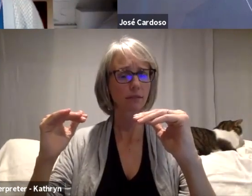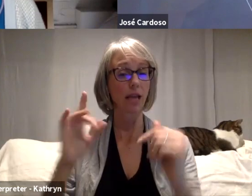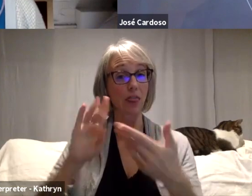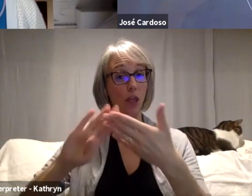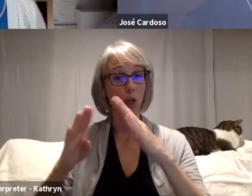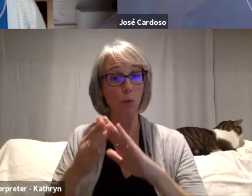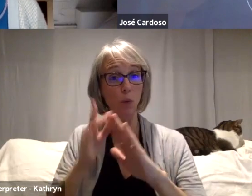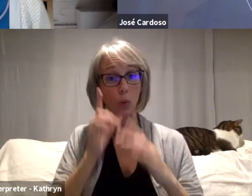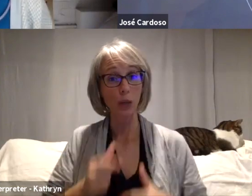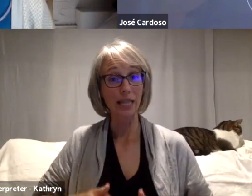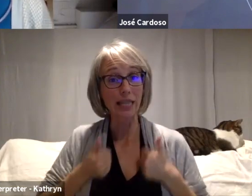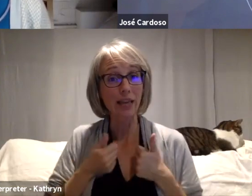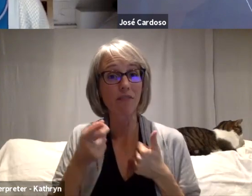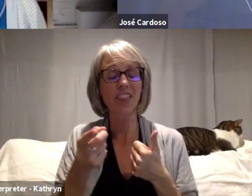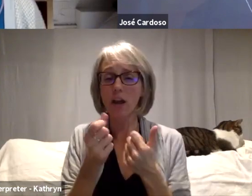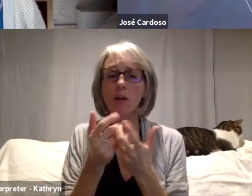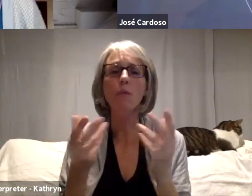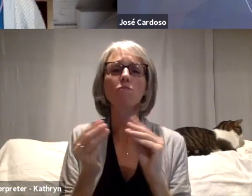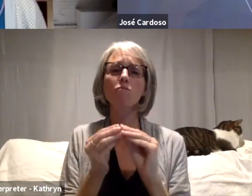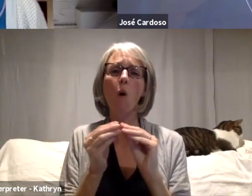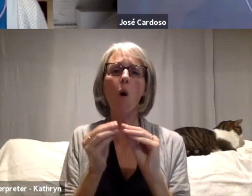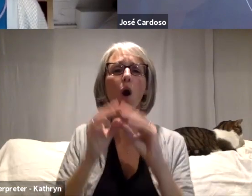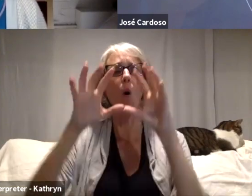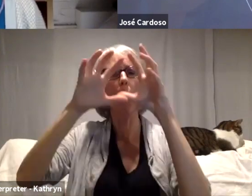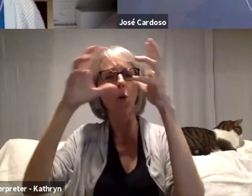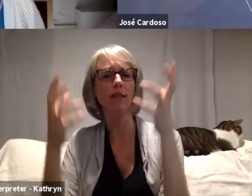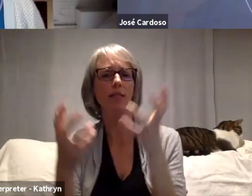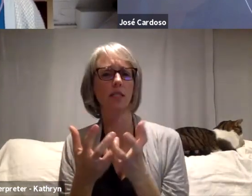And I thought that was so important and it did come through for me,